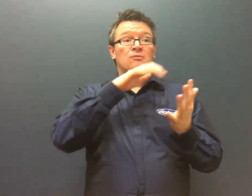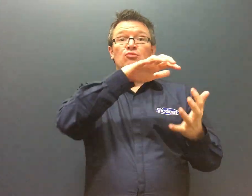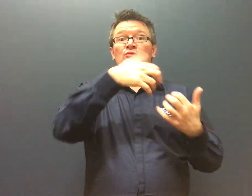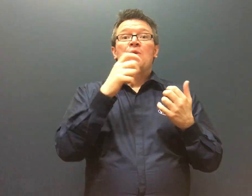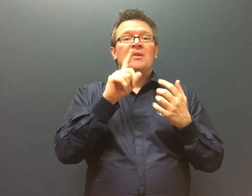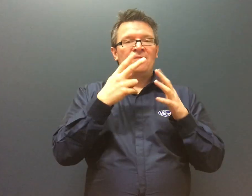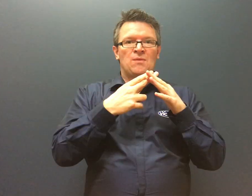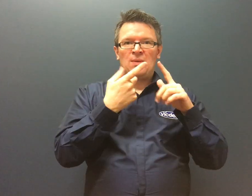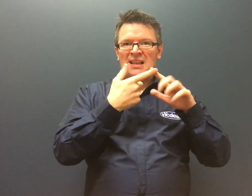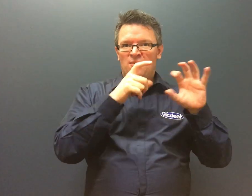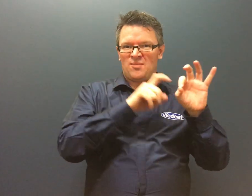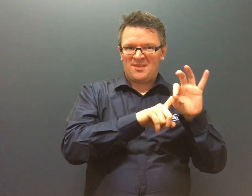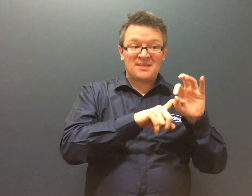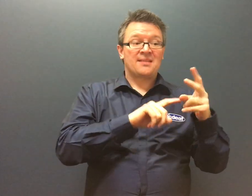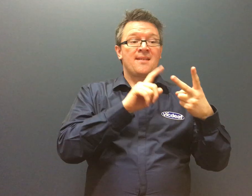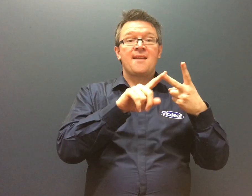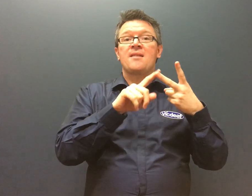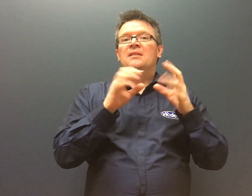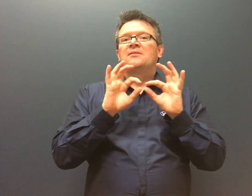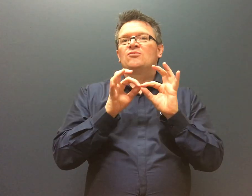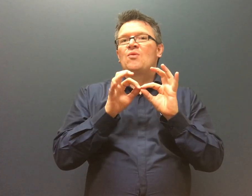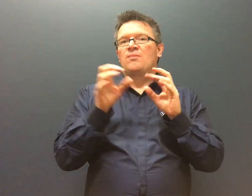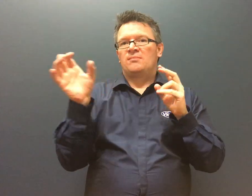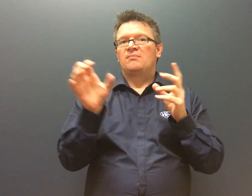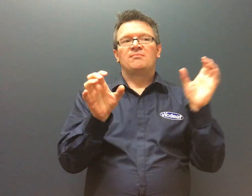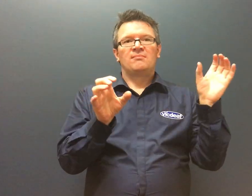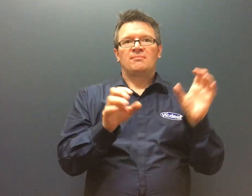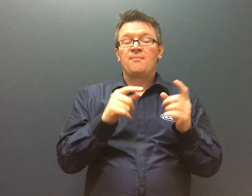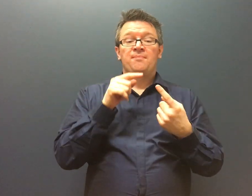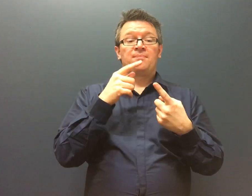My NDIS package includes support for equipment and Auslan interpreting.